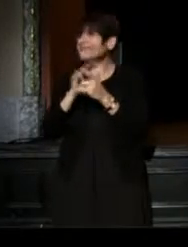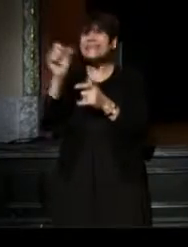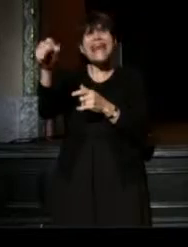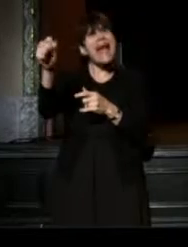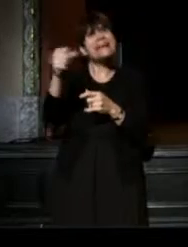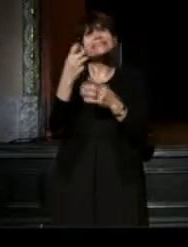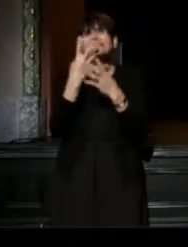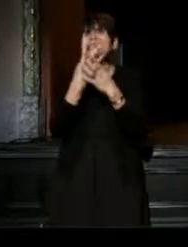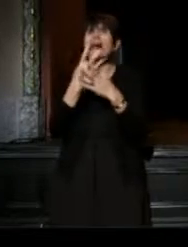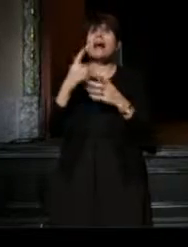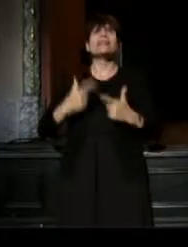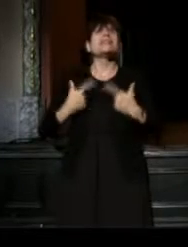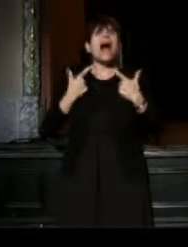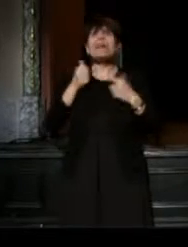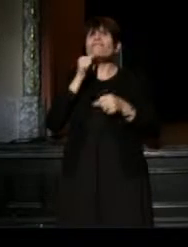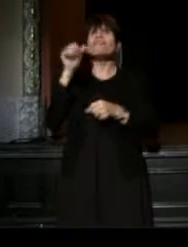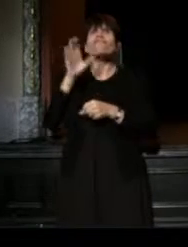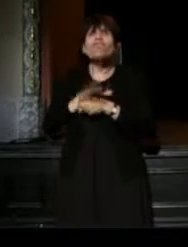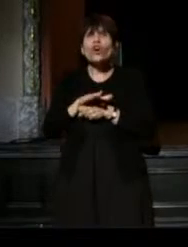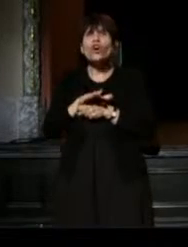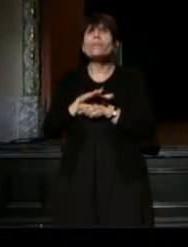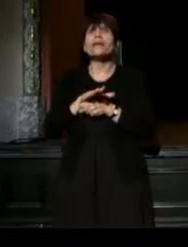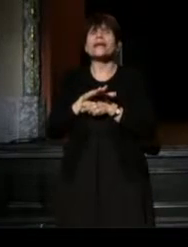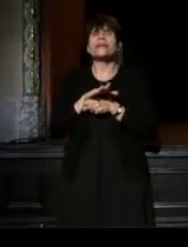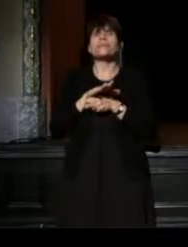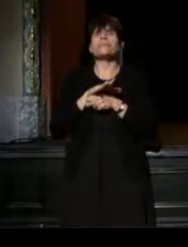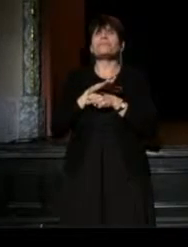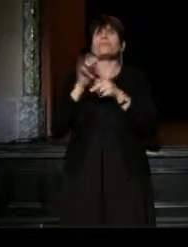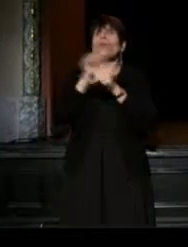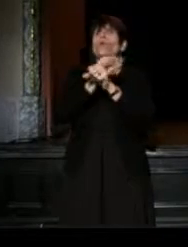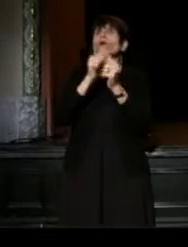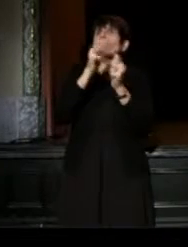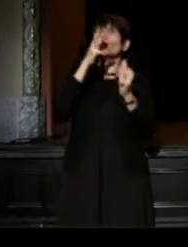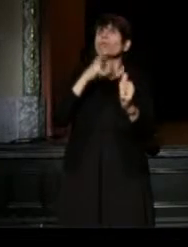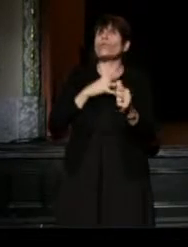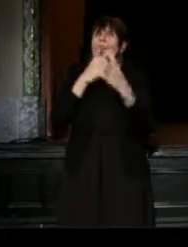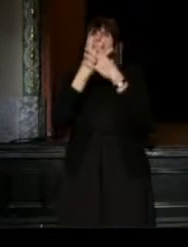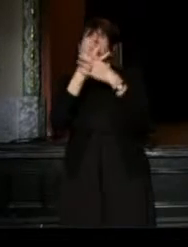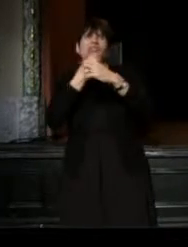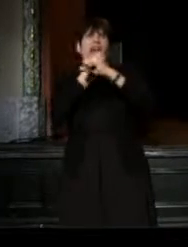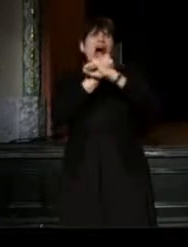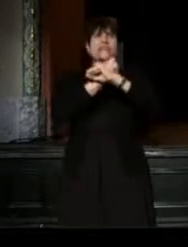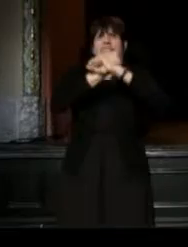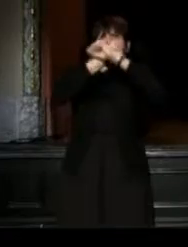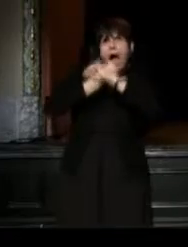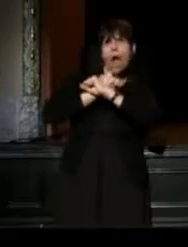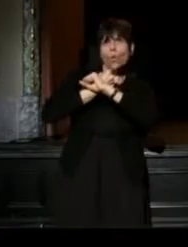Life affirming and ennobling as well. Working with women locked down across the world,